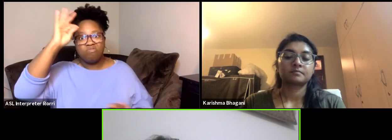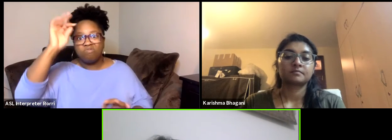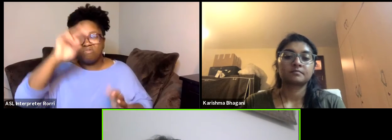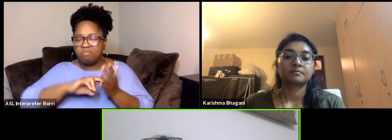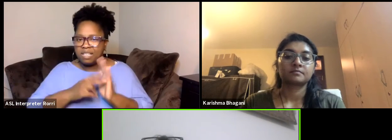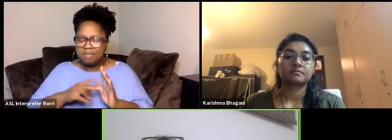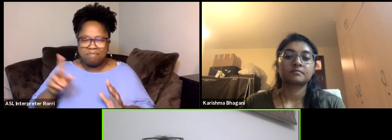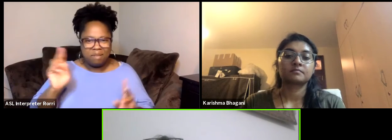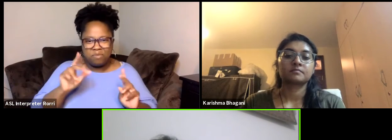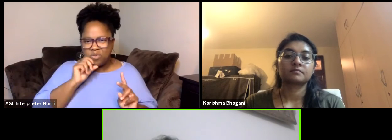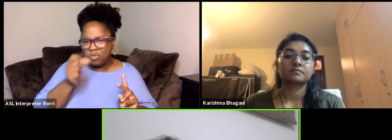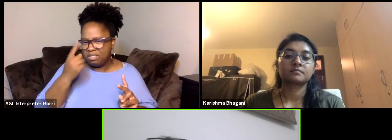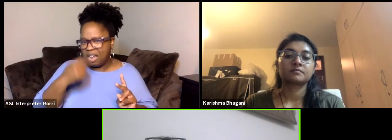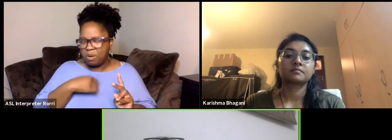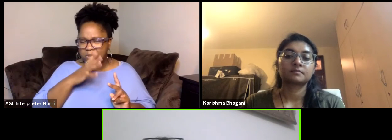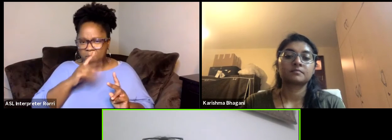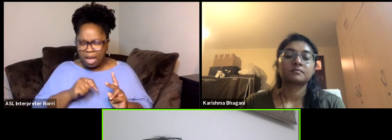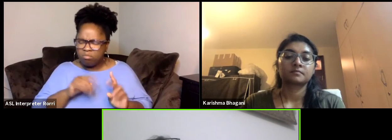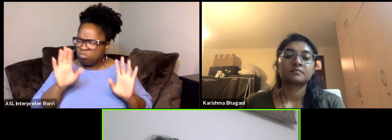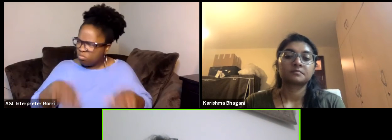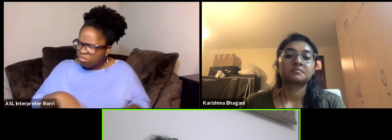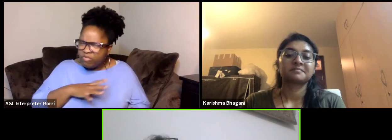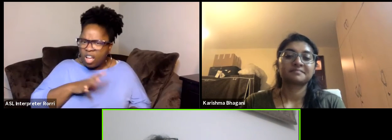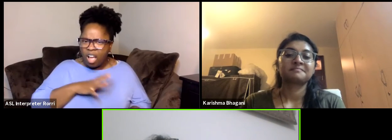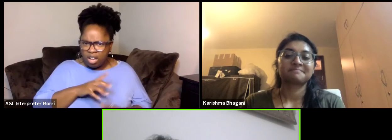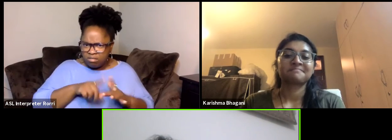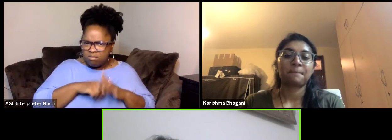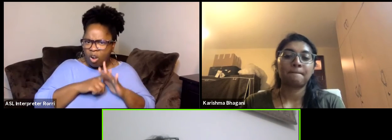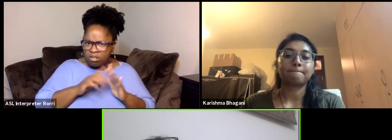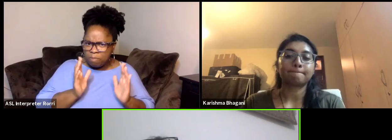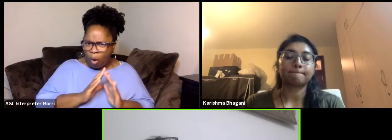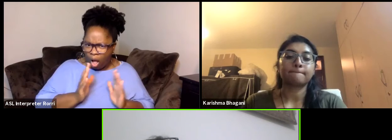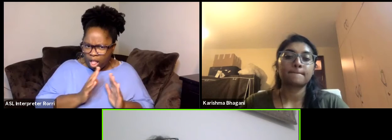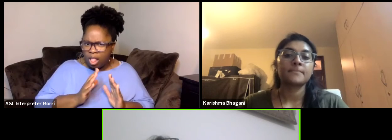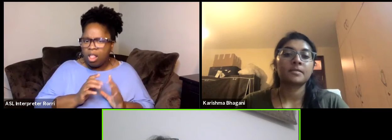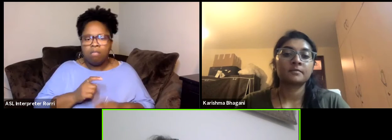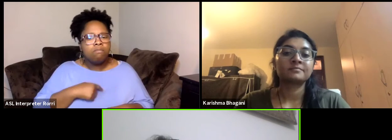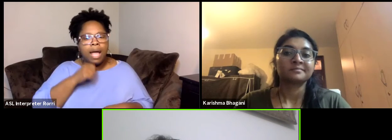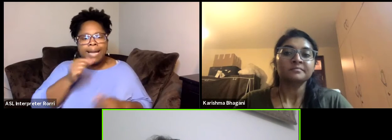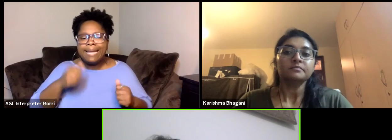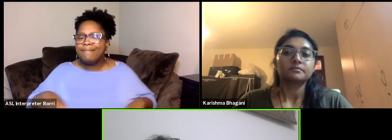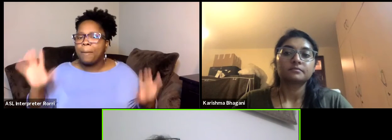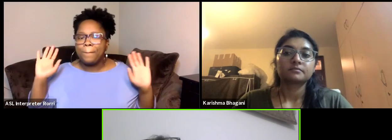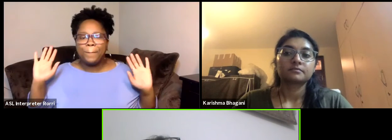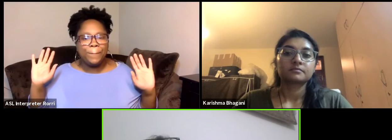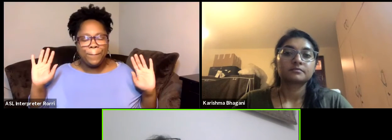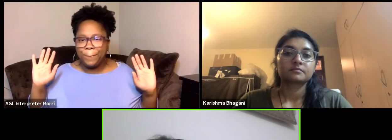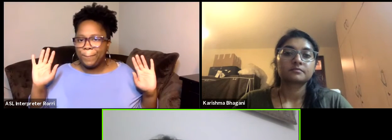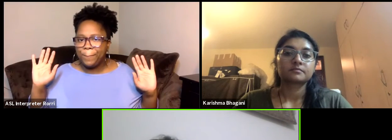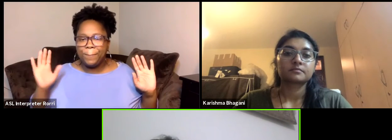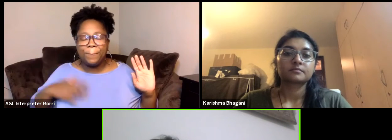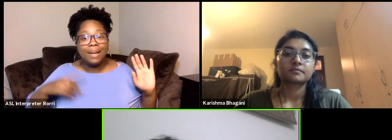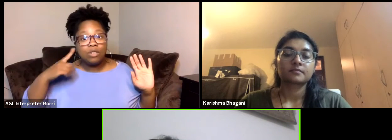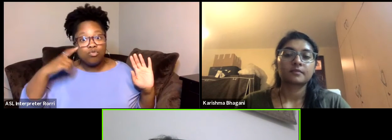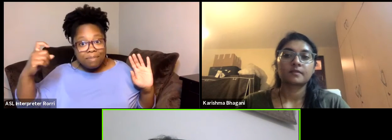let's do small start there. So and I didn't give up, I didn't... My dream was big so I didn't give up my idea